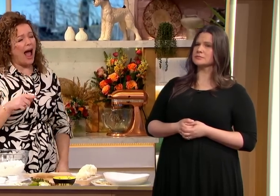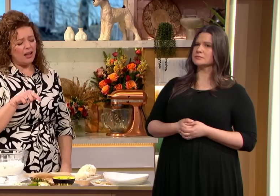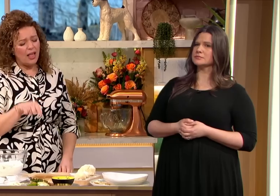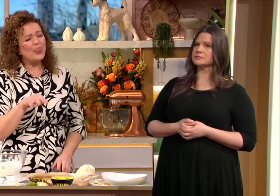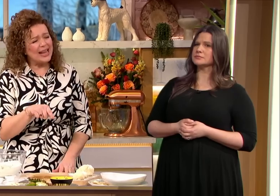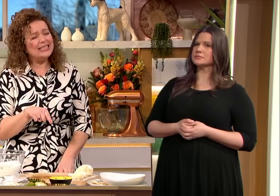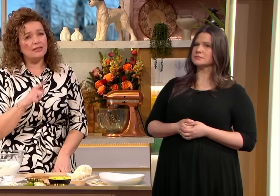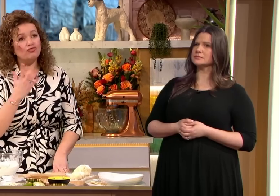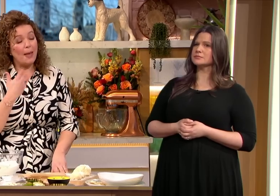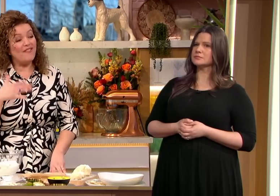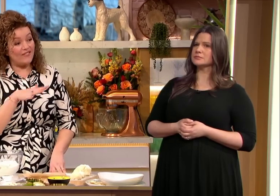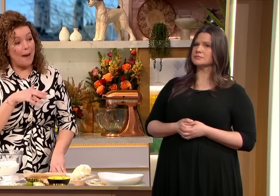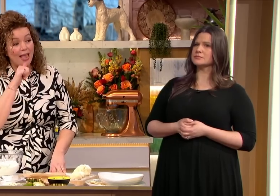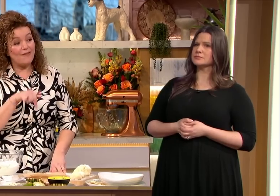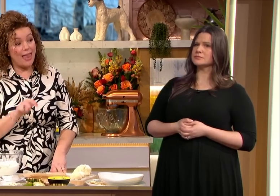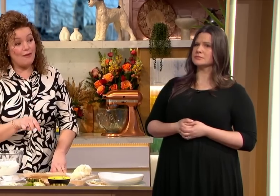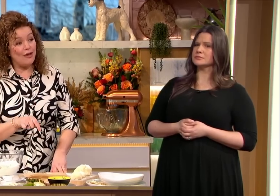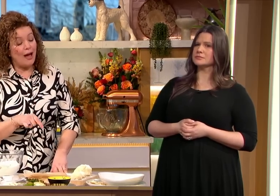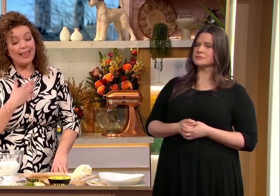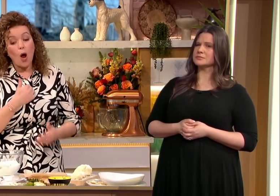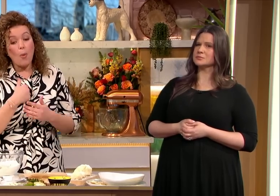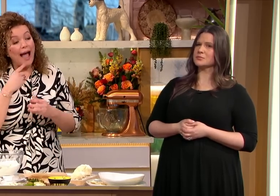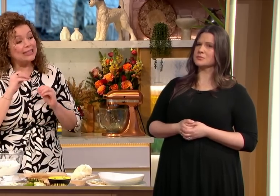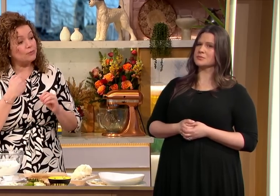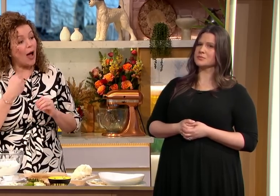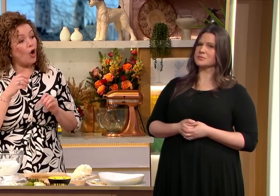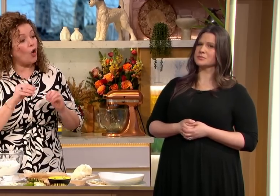of more doughy flat bread then you absolutely can this is a definite family favourite for